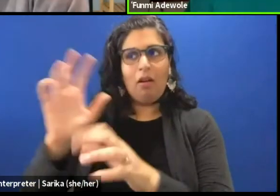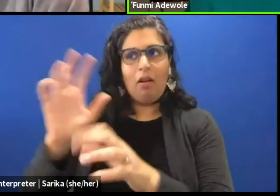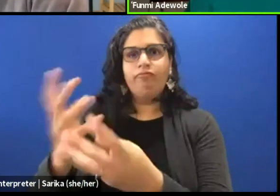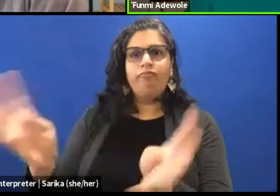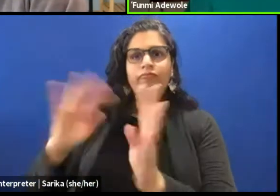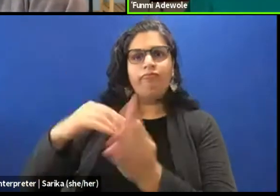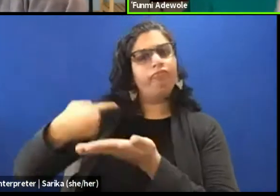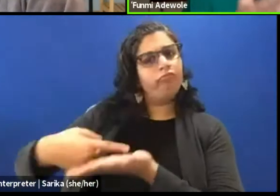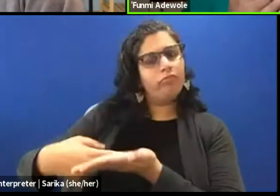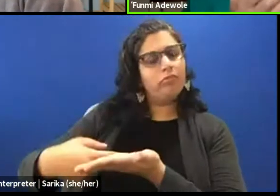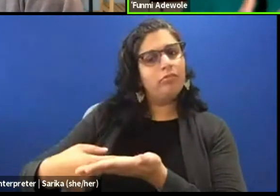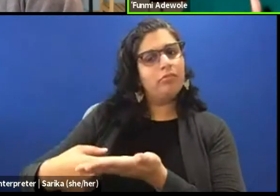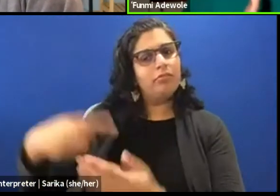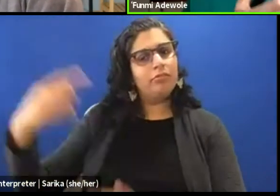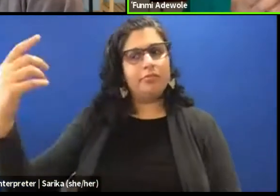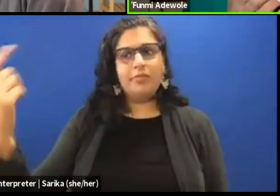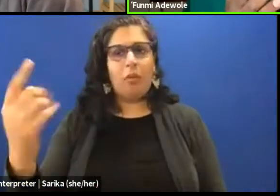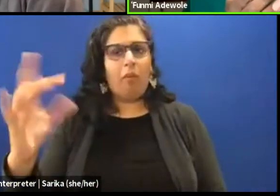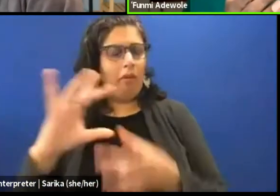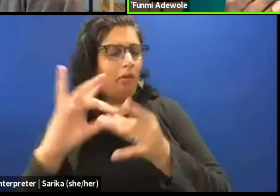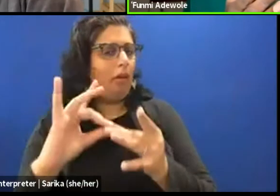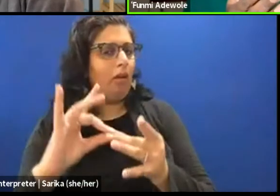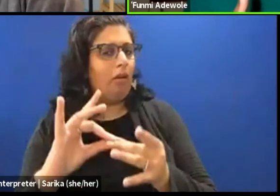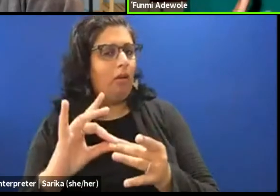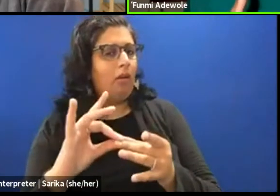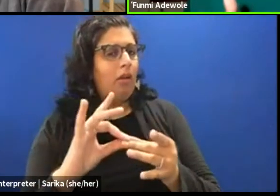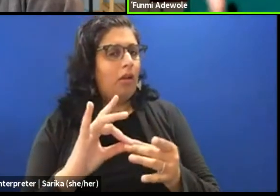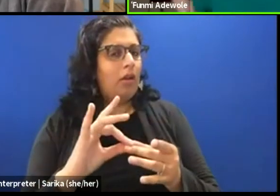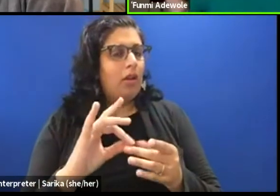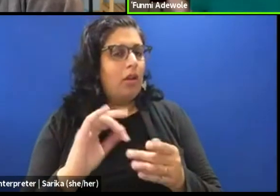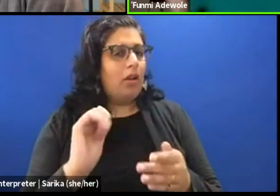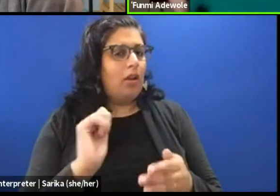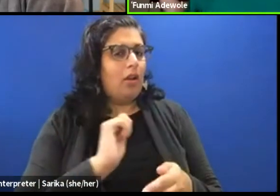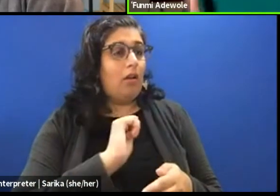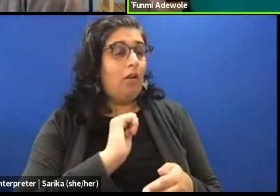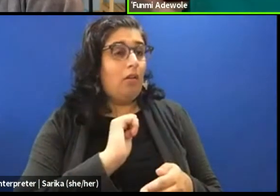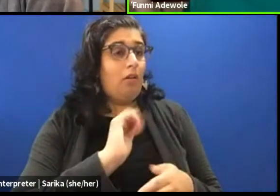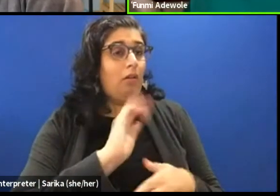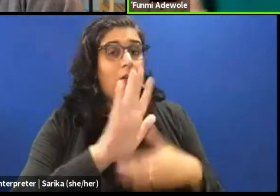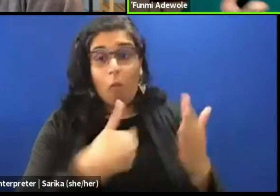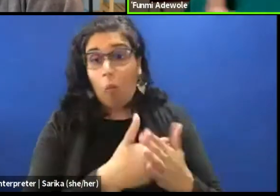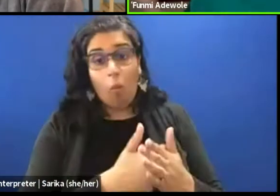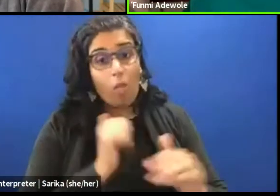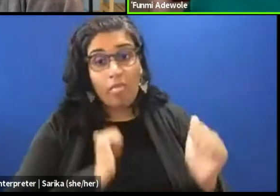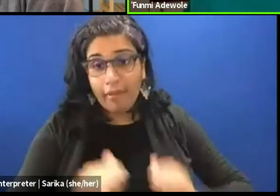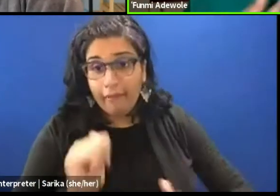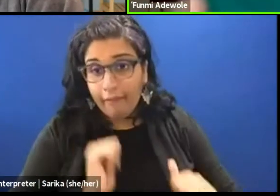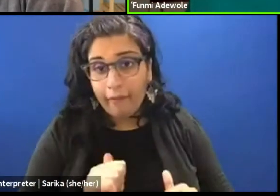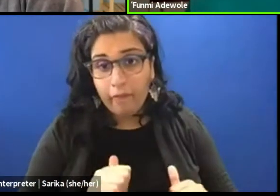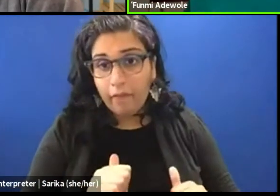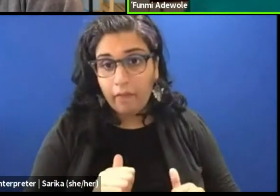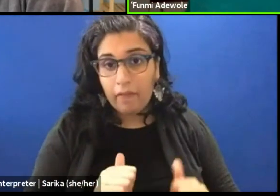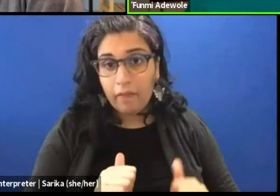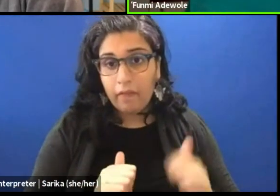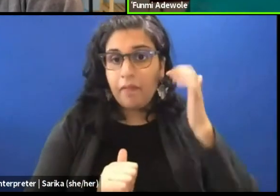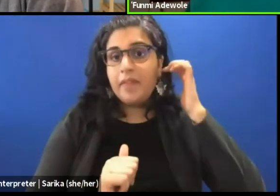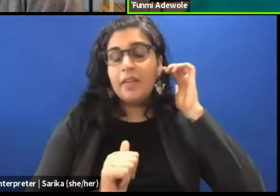The person said, all theater, all performances, not necessarily from theater.